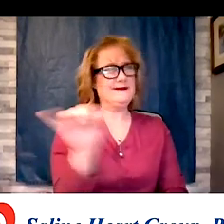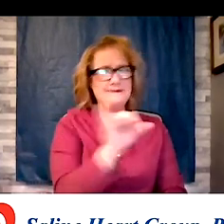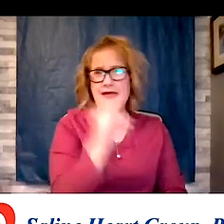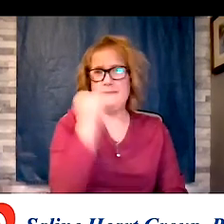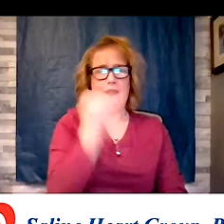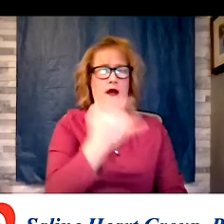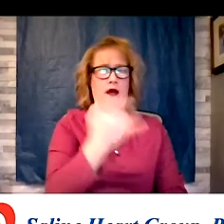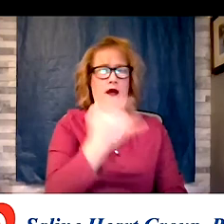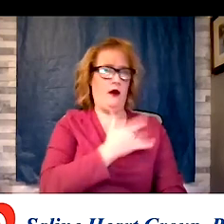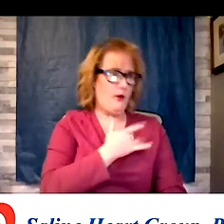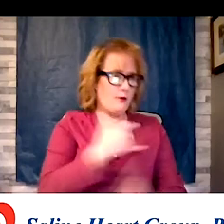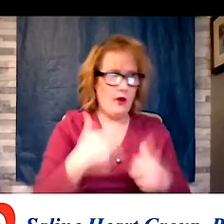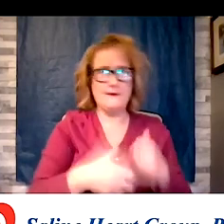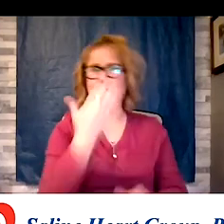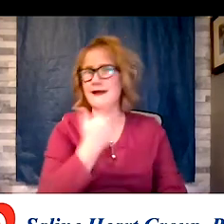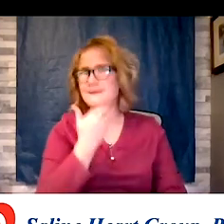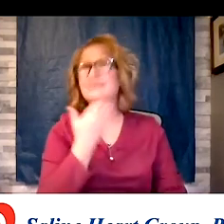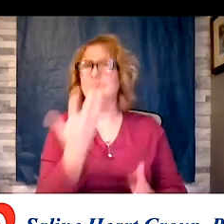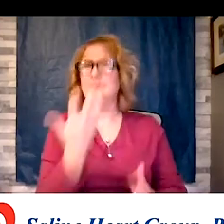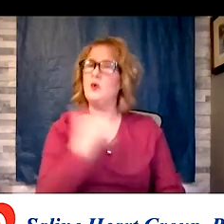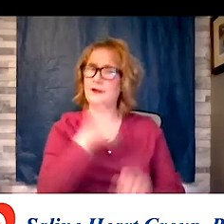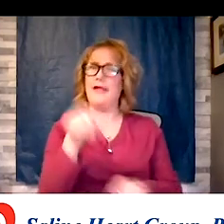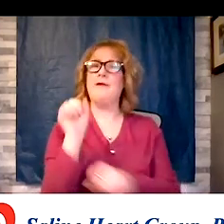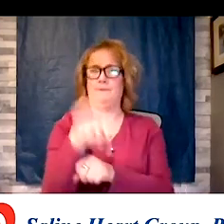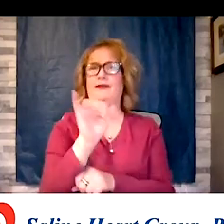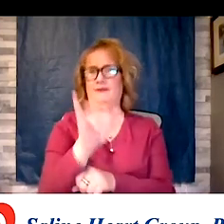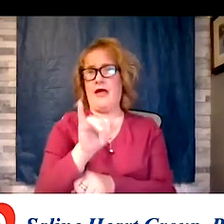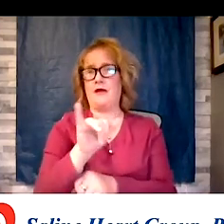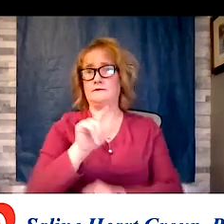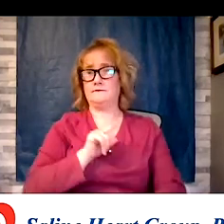this. Now, these are some of the common fact stores that are